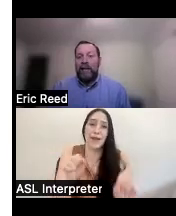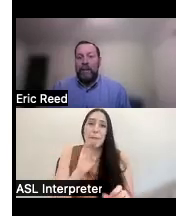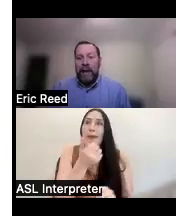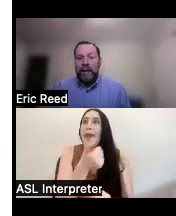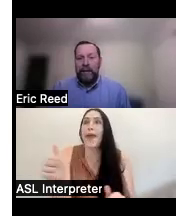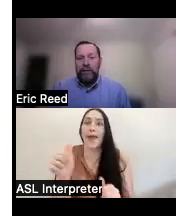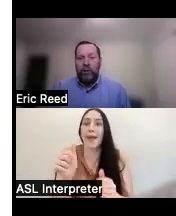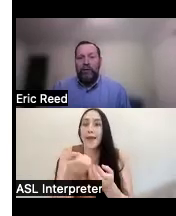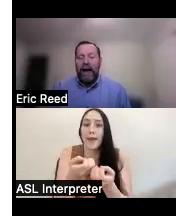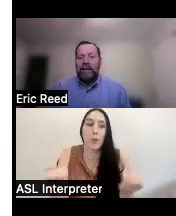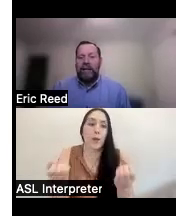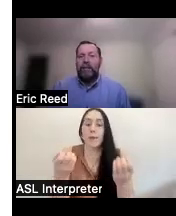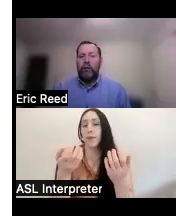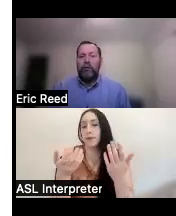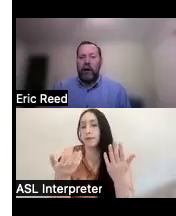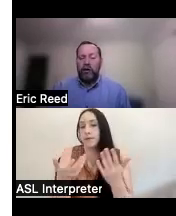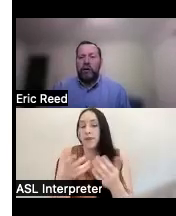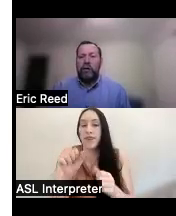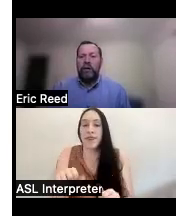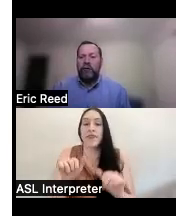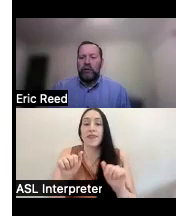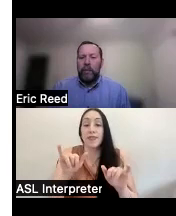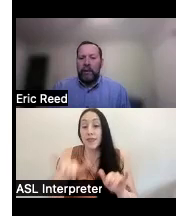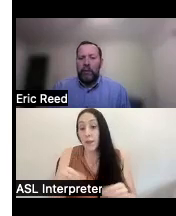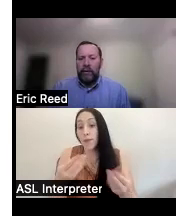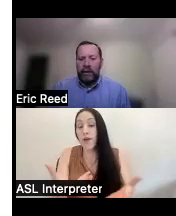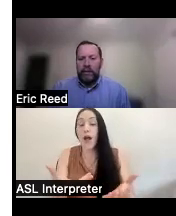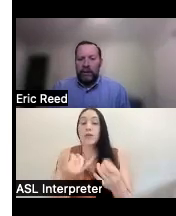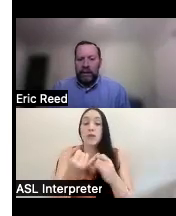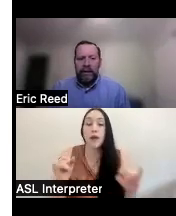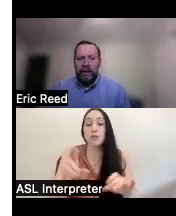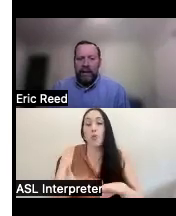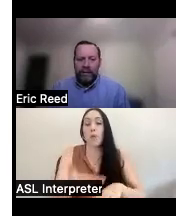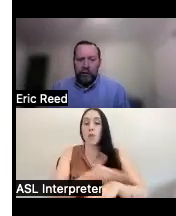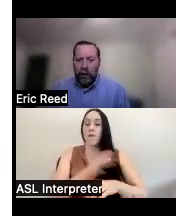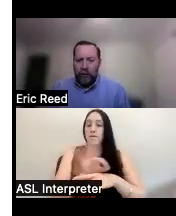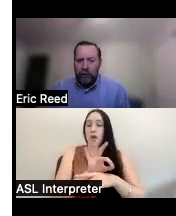Independence or provides improved function for somebody with a disability and that's across